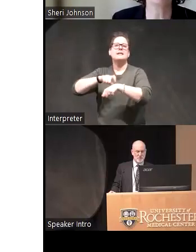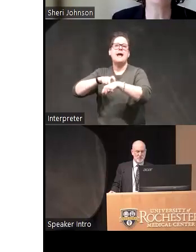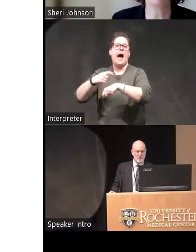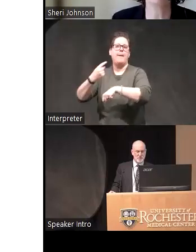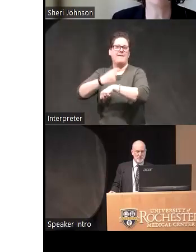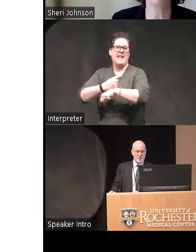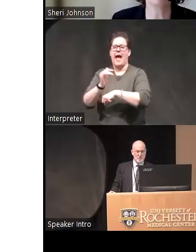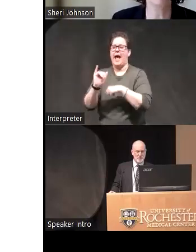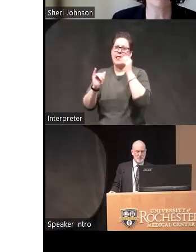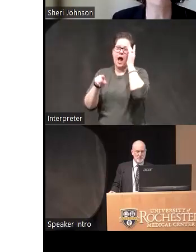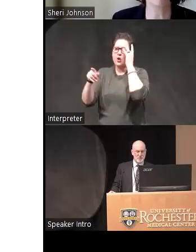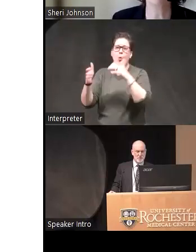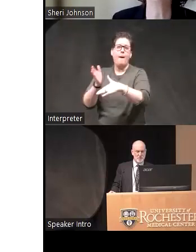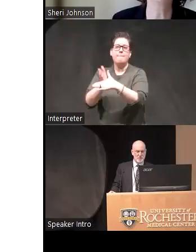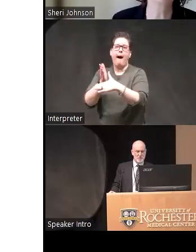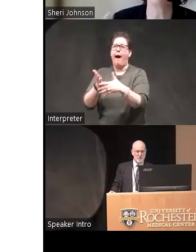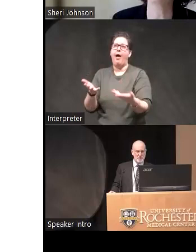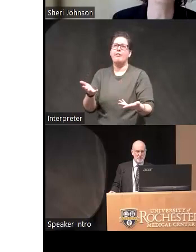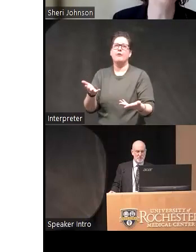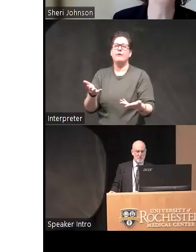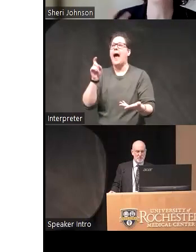times today when they don't want to be bothered like I'm trying to get dinner on the table for